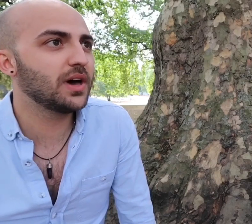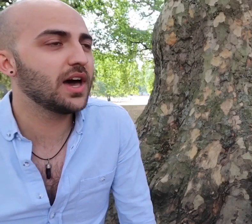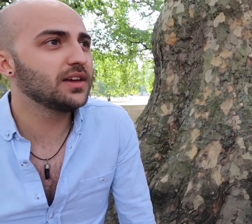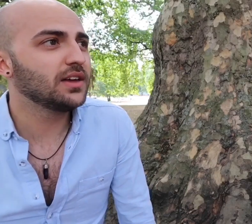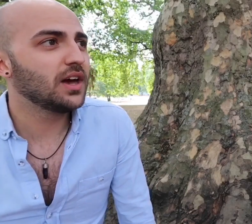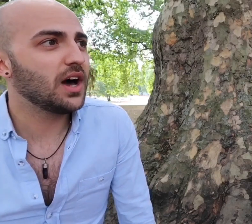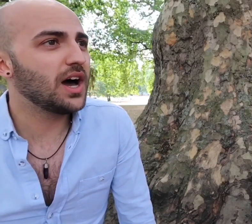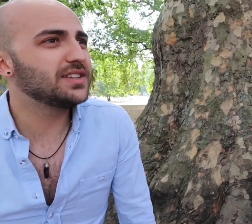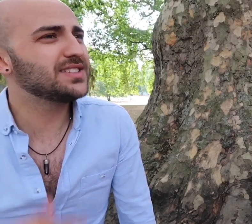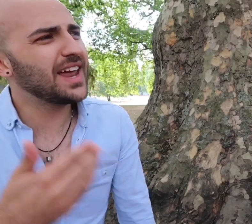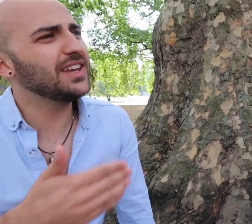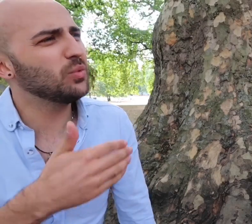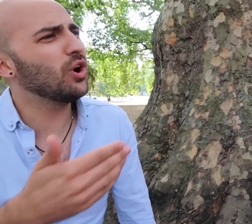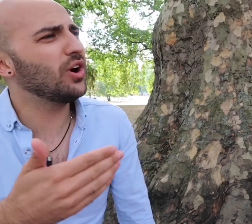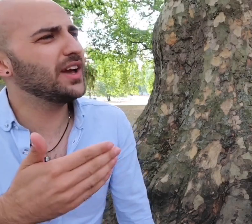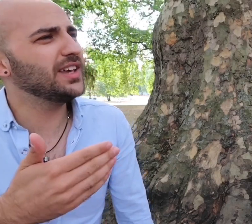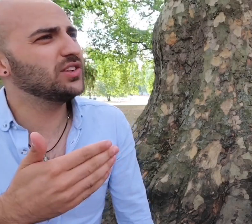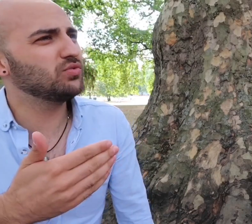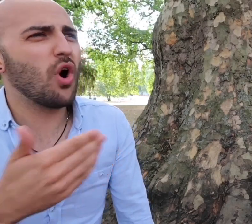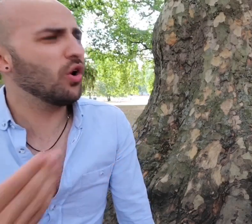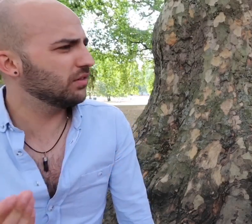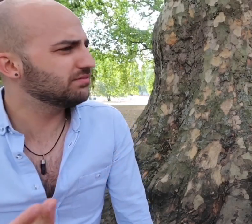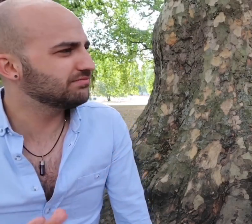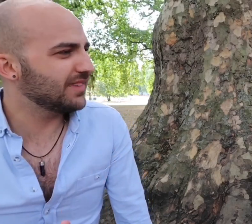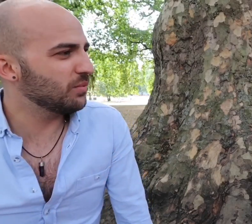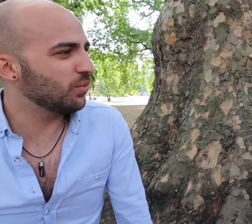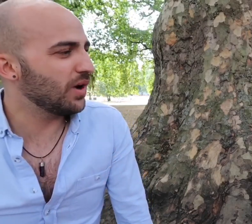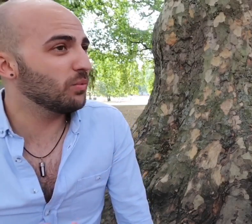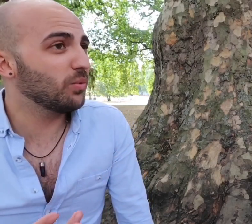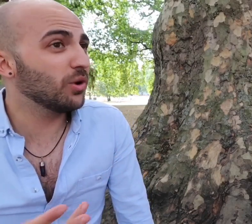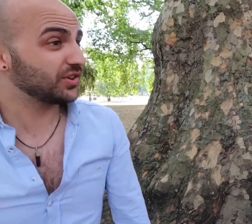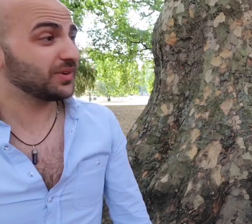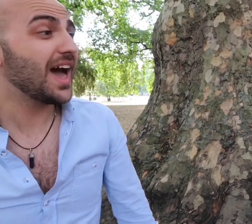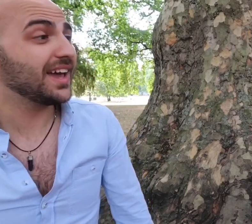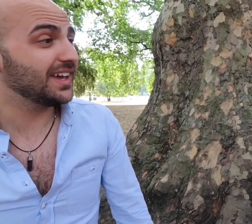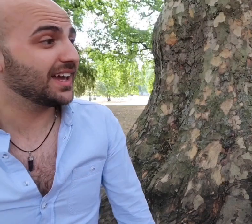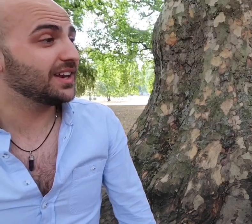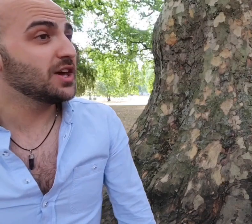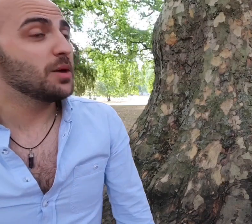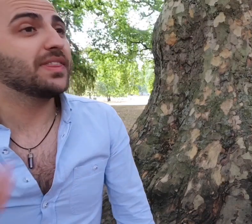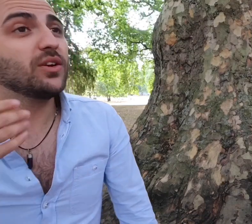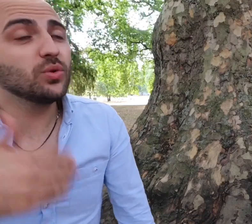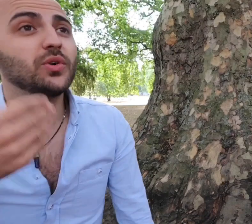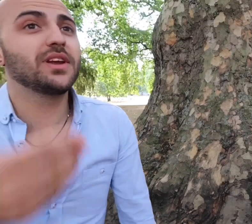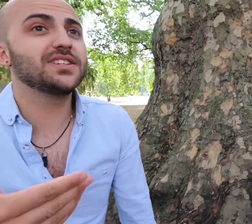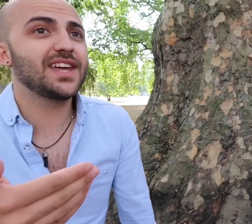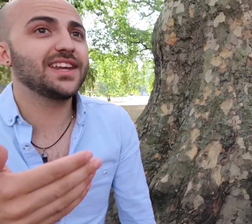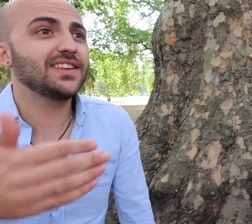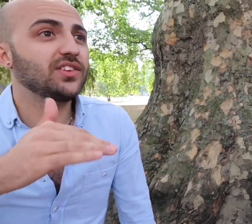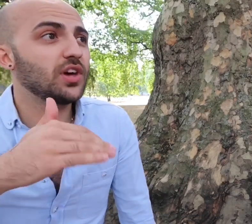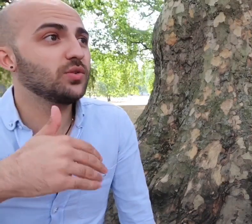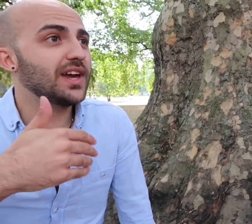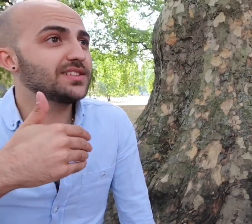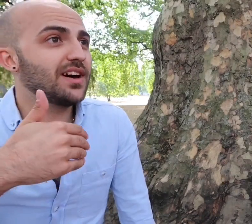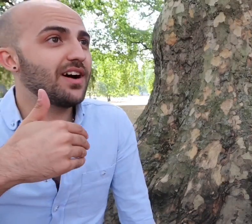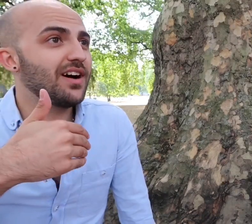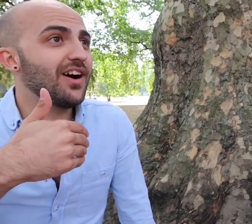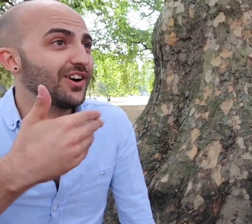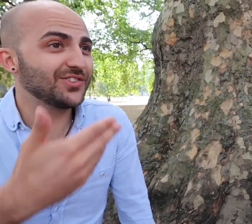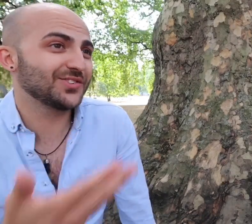but understanding what is wrong and what's okay and but then also understanding that it's okay to ask